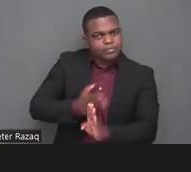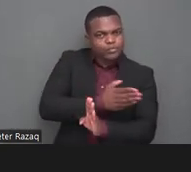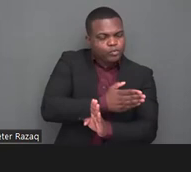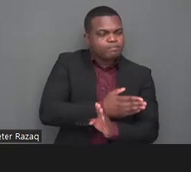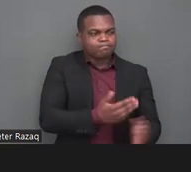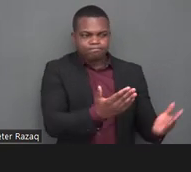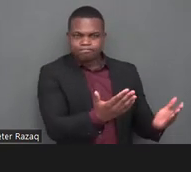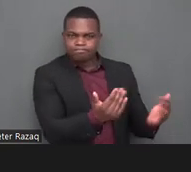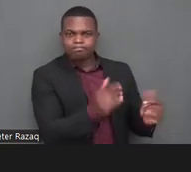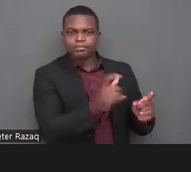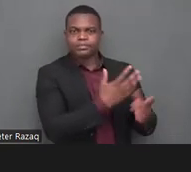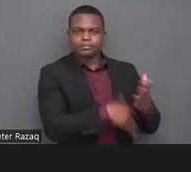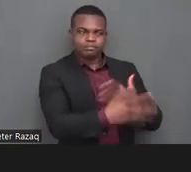and that would be everything